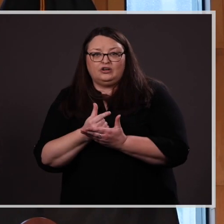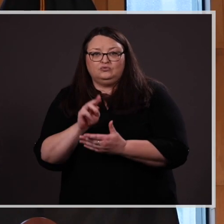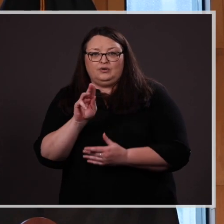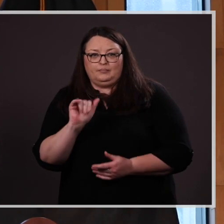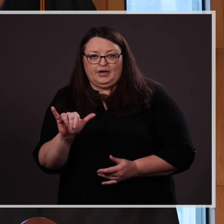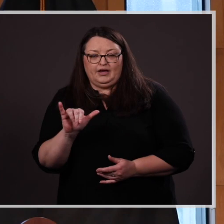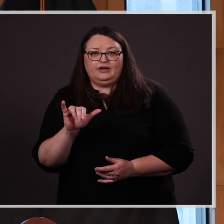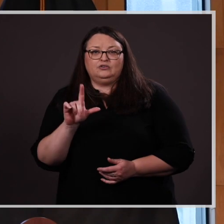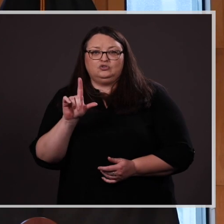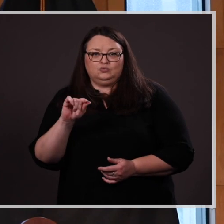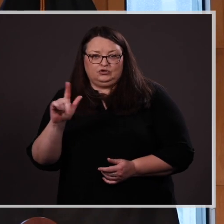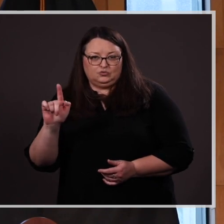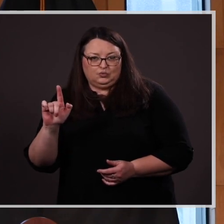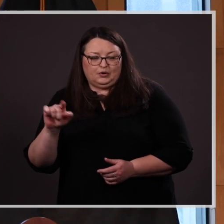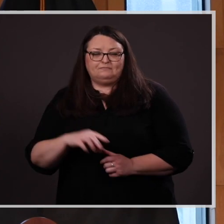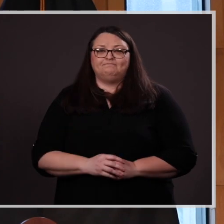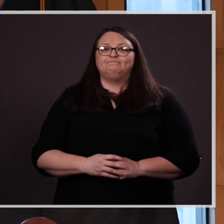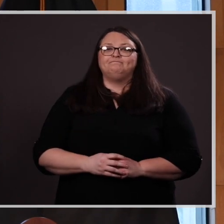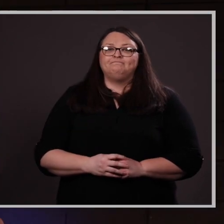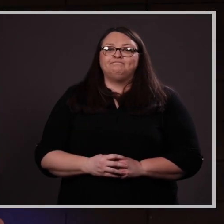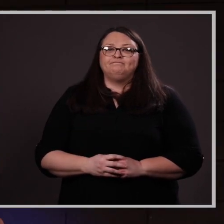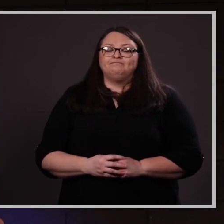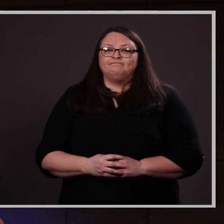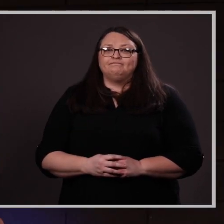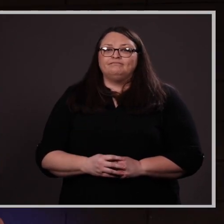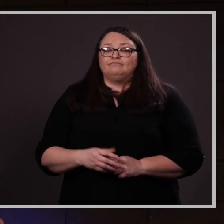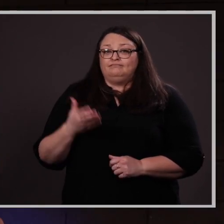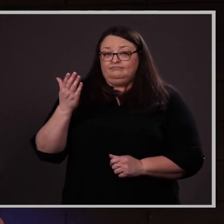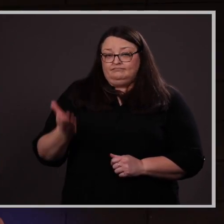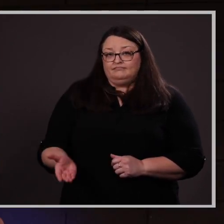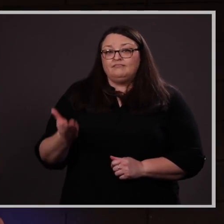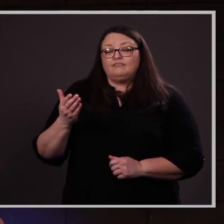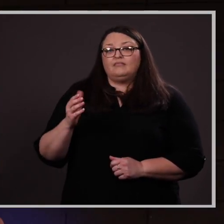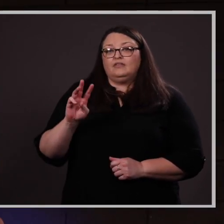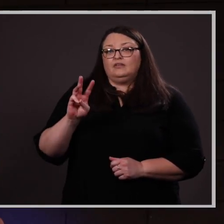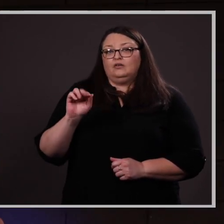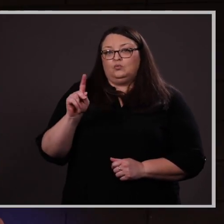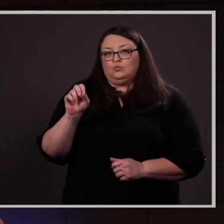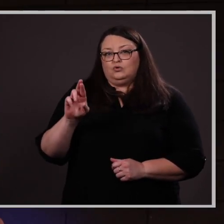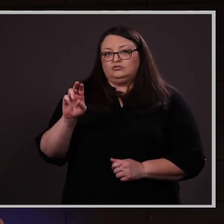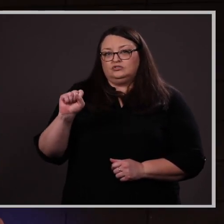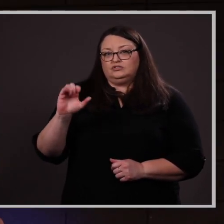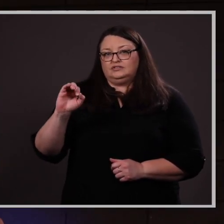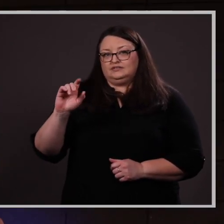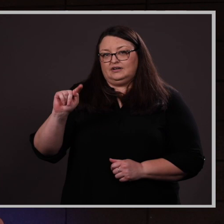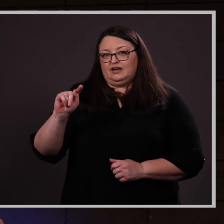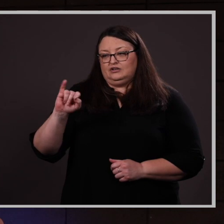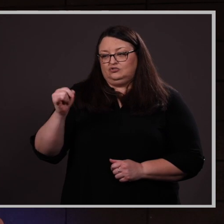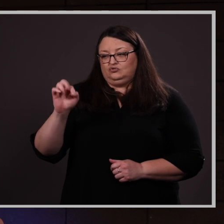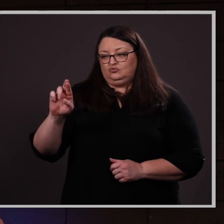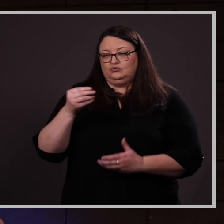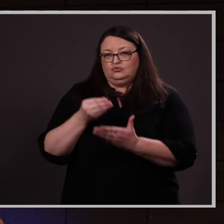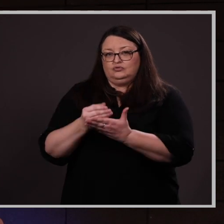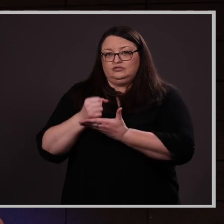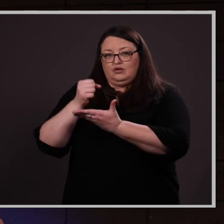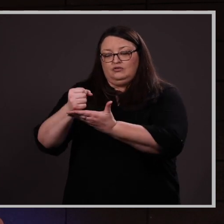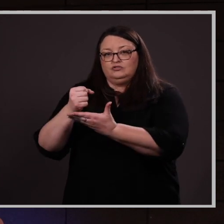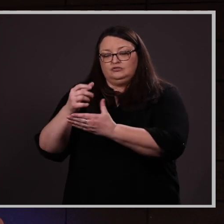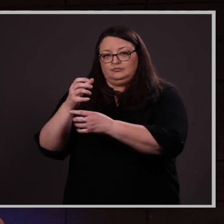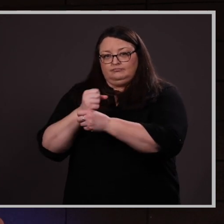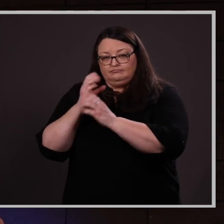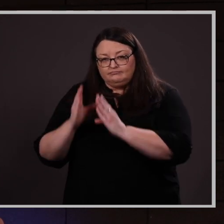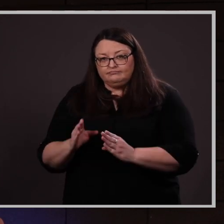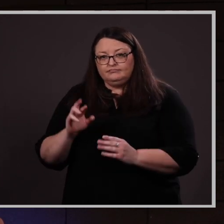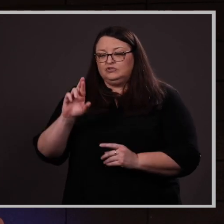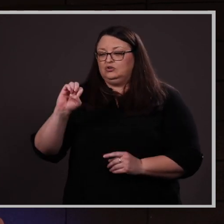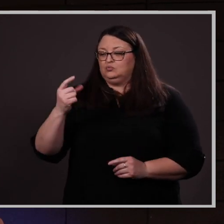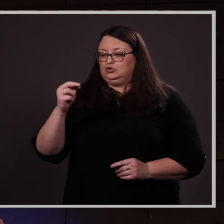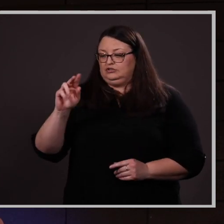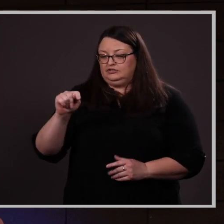in May 2021. Kaitlyn is a Walter Scott, Jr. Scholarship Recipient, Regents Scholarship